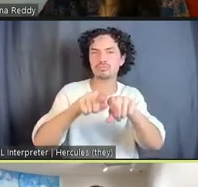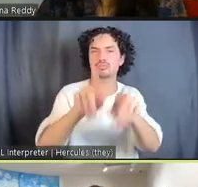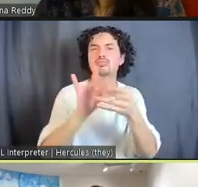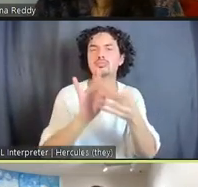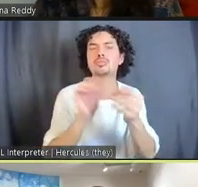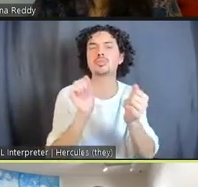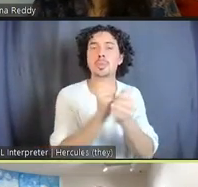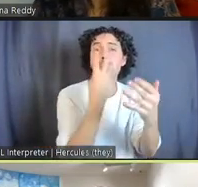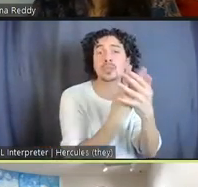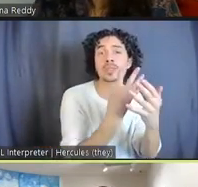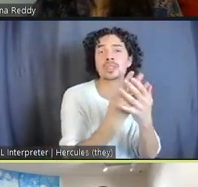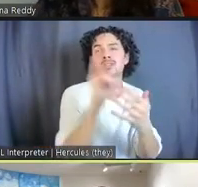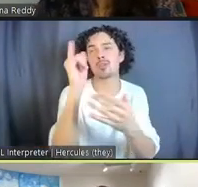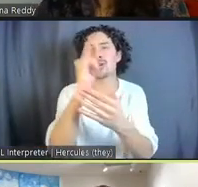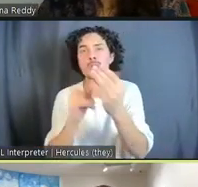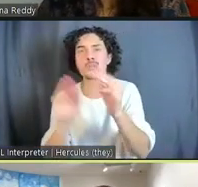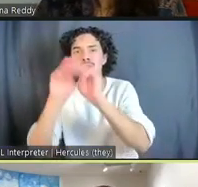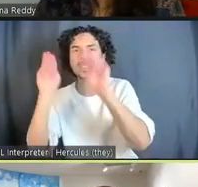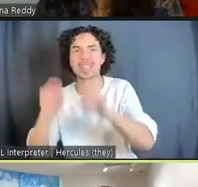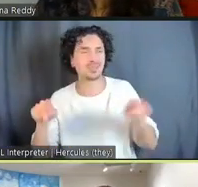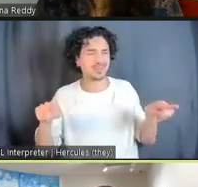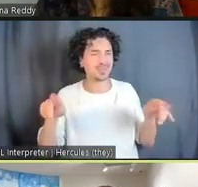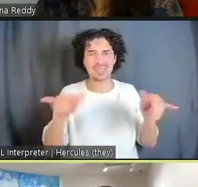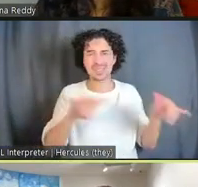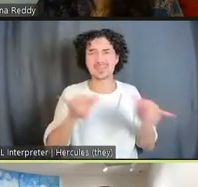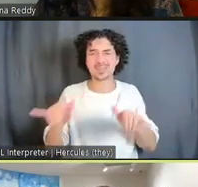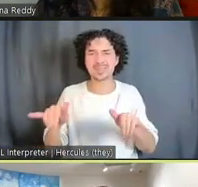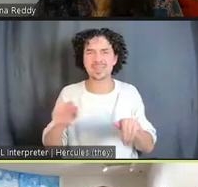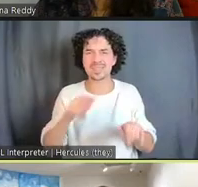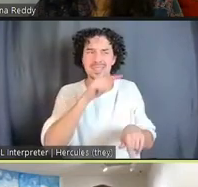art museum, and how prisons are also an aesthetic project that's about the